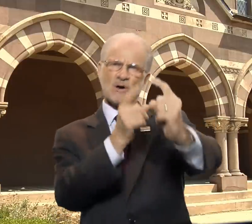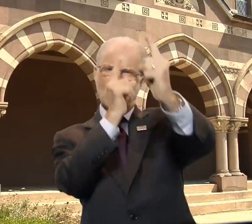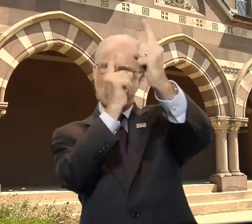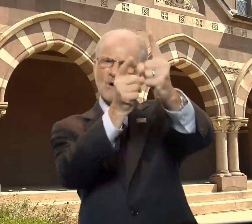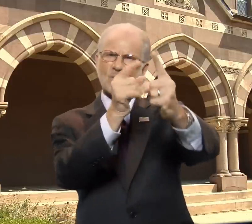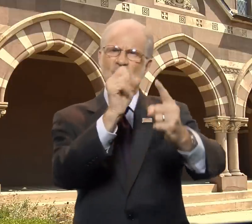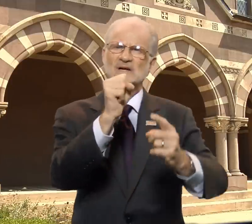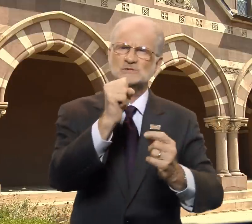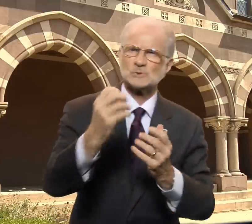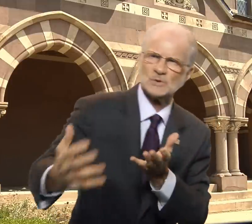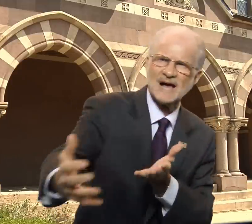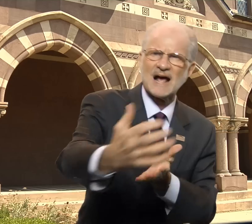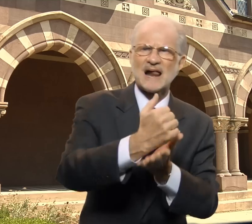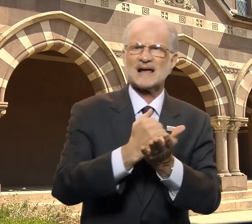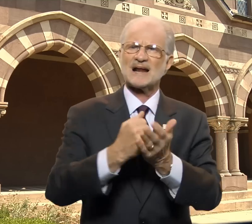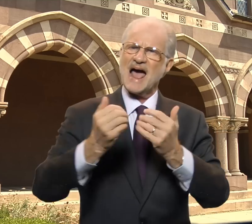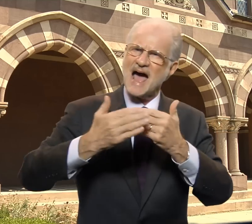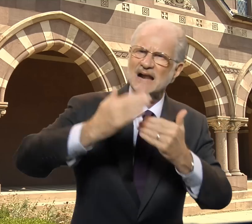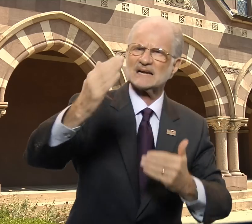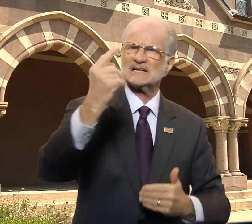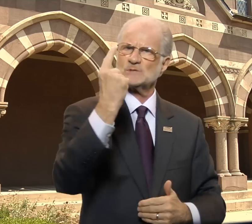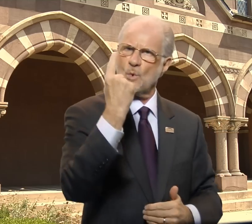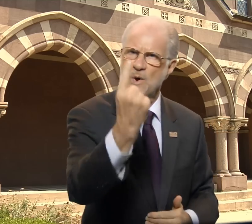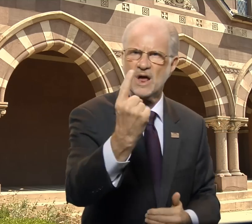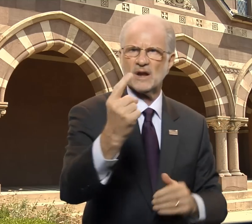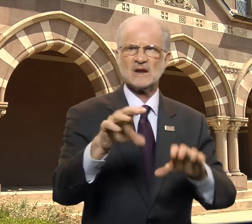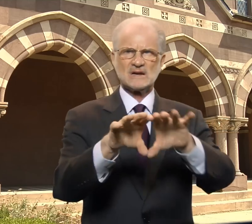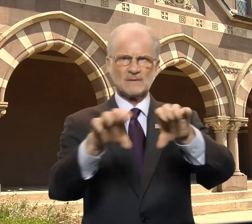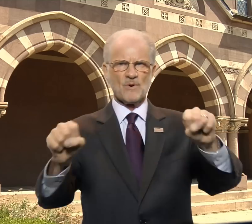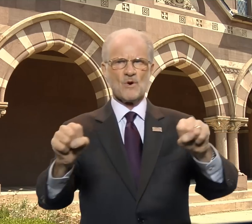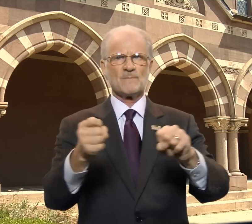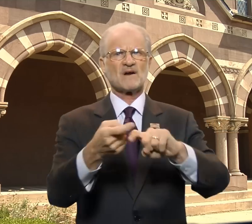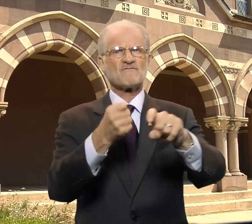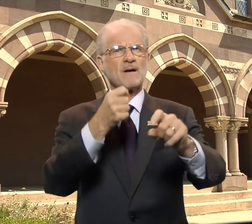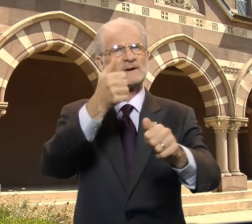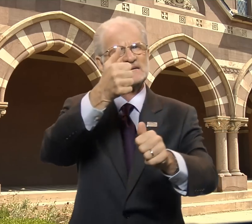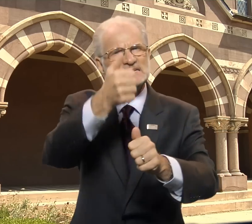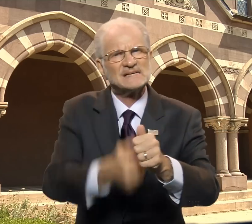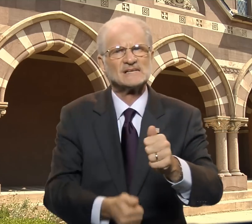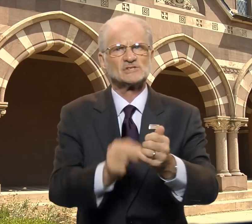Our goal is to collect at least one diploma from each university commencement.